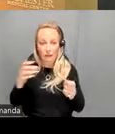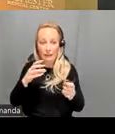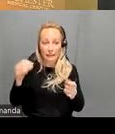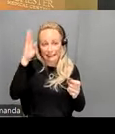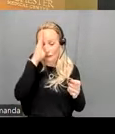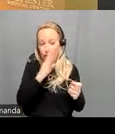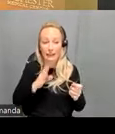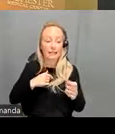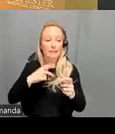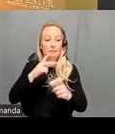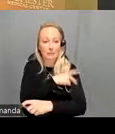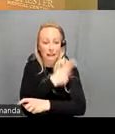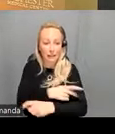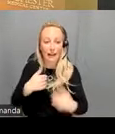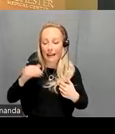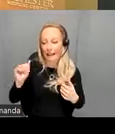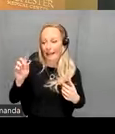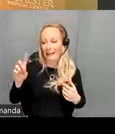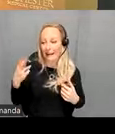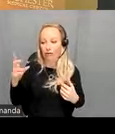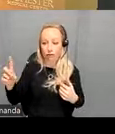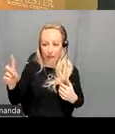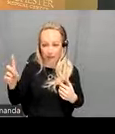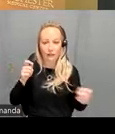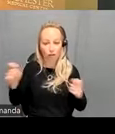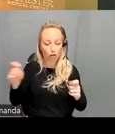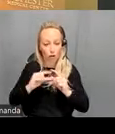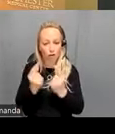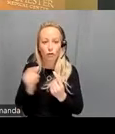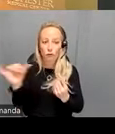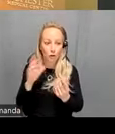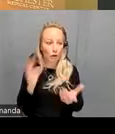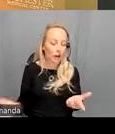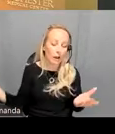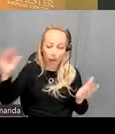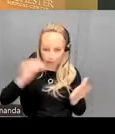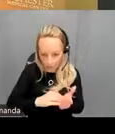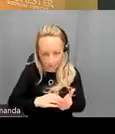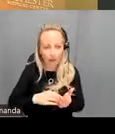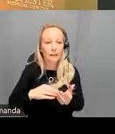also an ADHD control group and we found that once again psychosis schizophrenia patients showed the